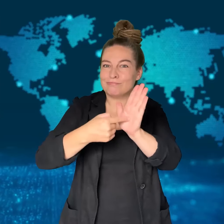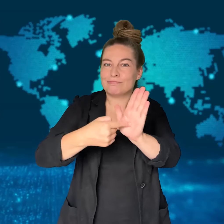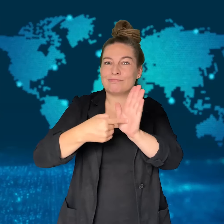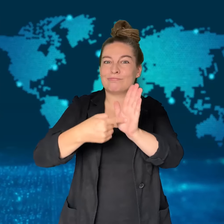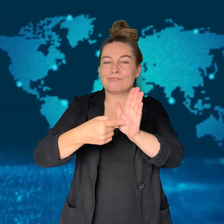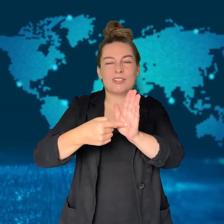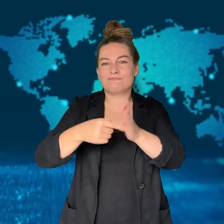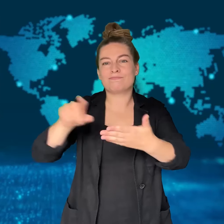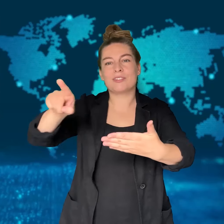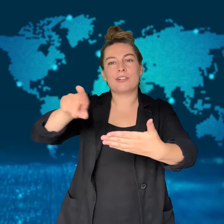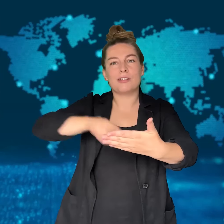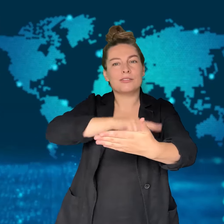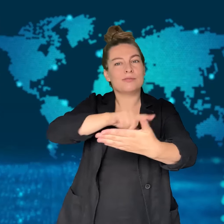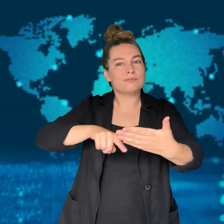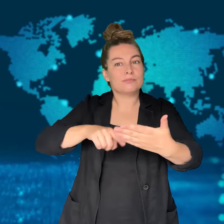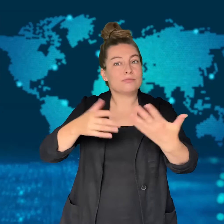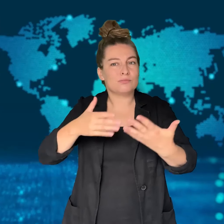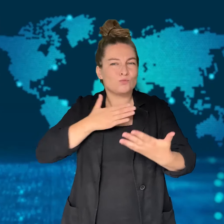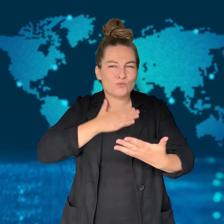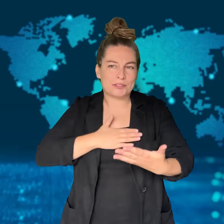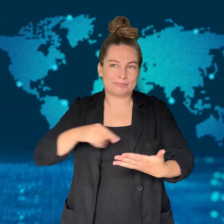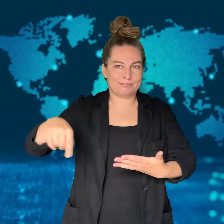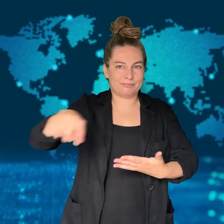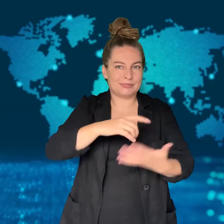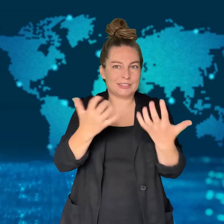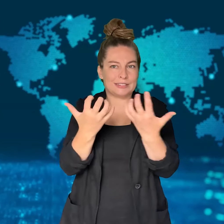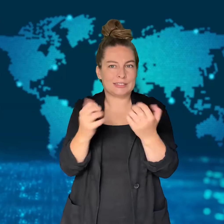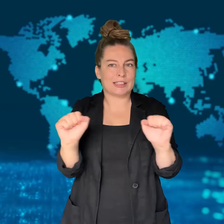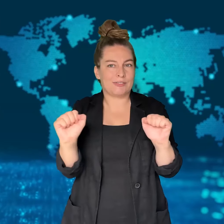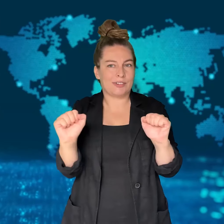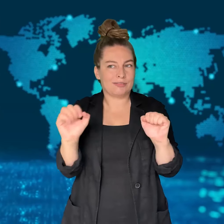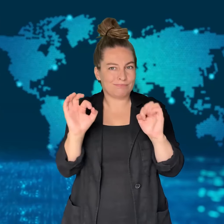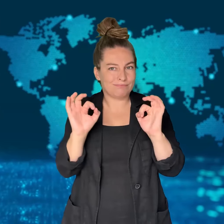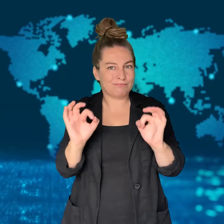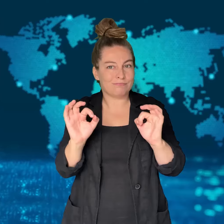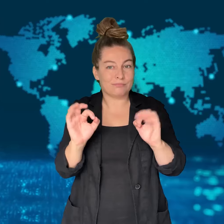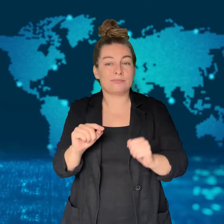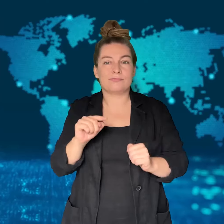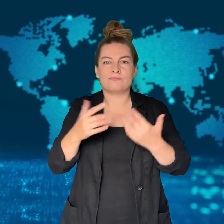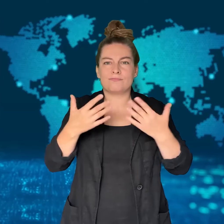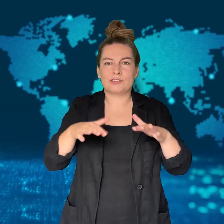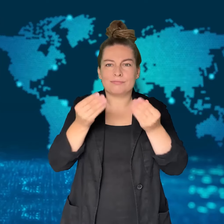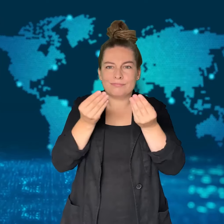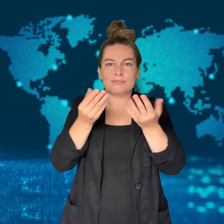Government officials were cited as having confirmed